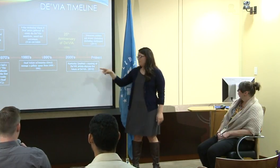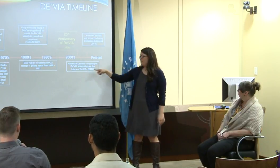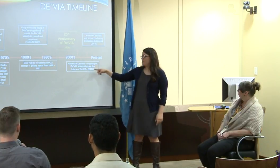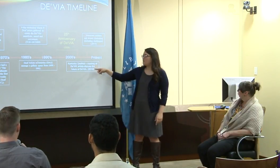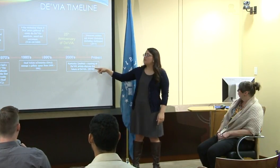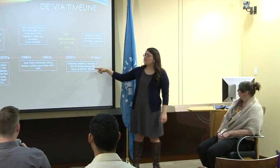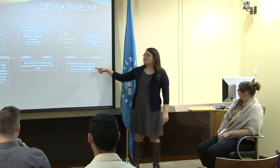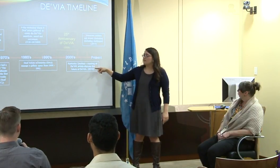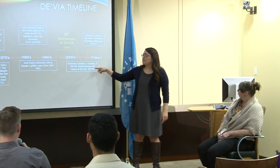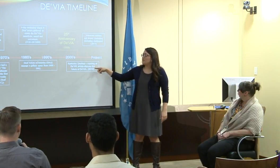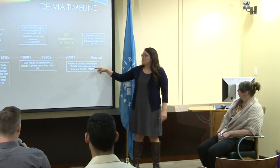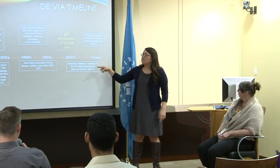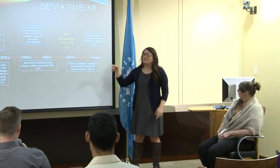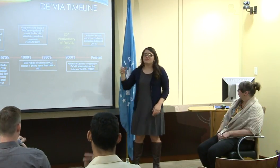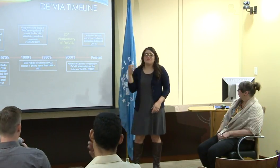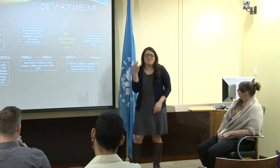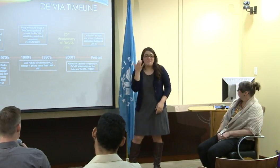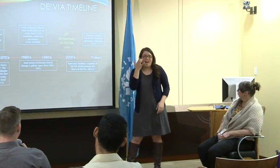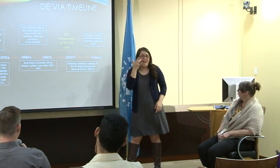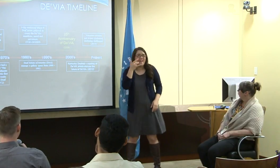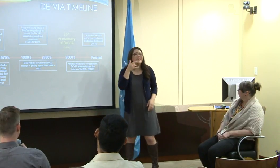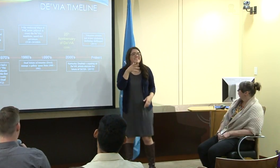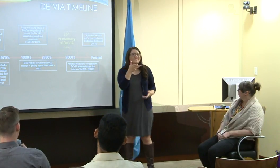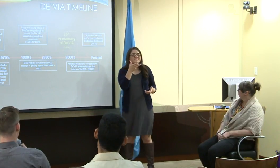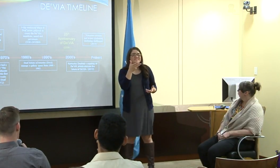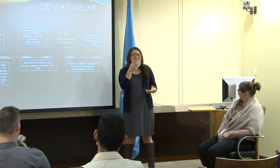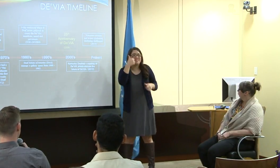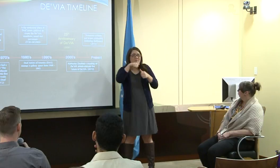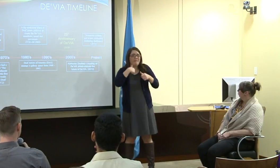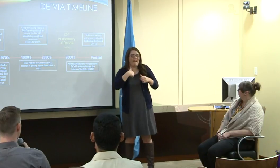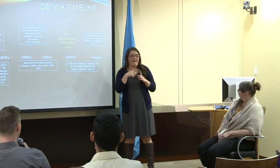What I was really excited about, though, was this, the Kentucky Deaf Fest.